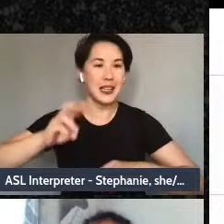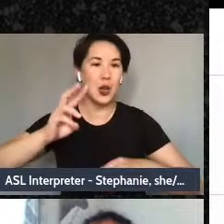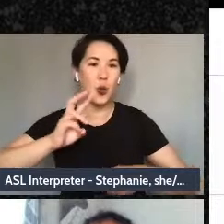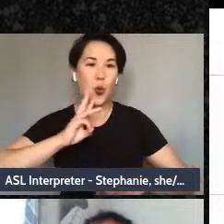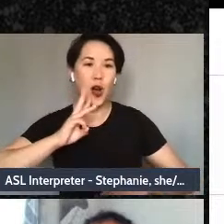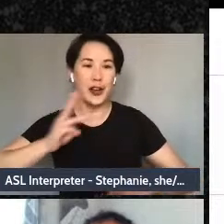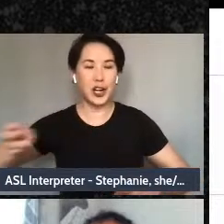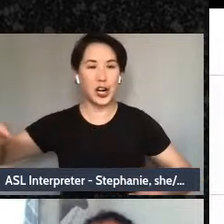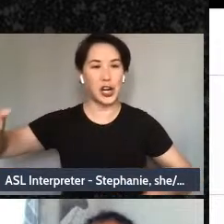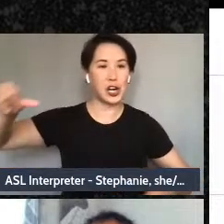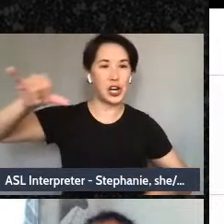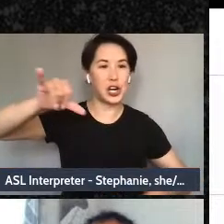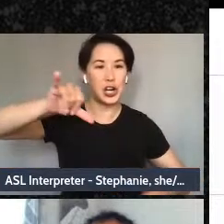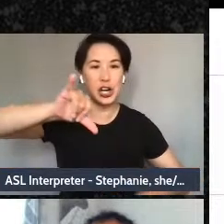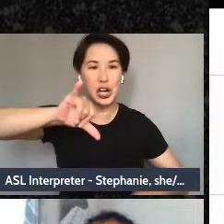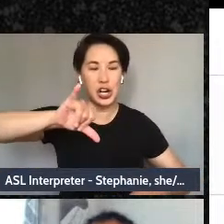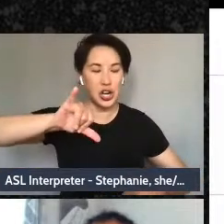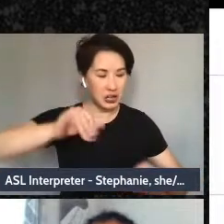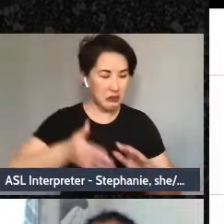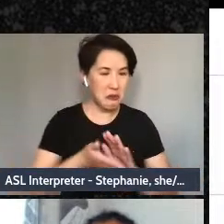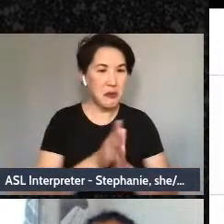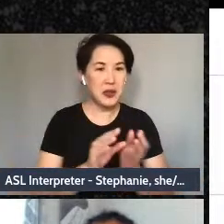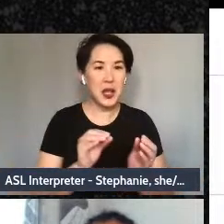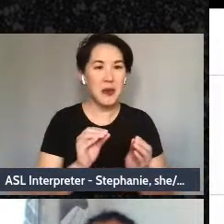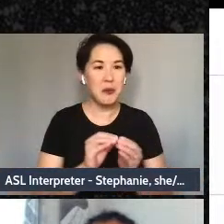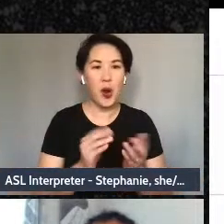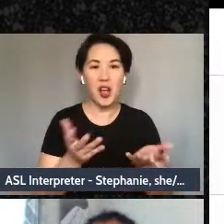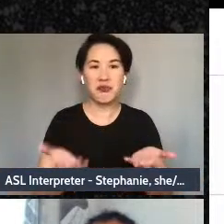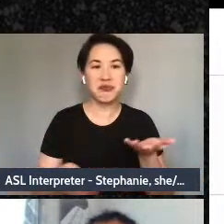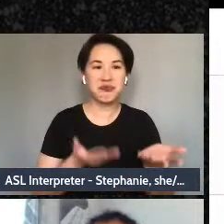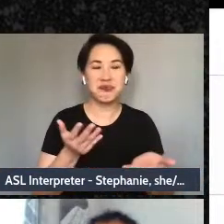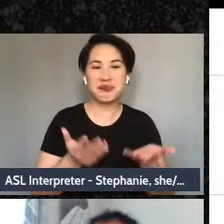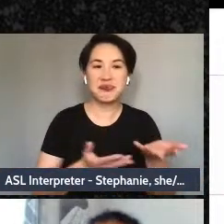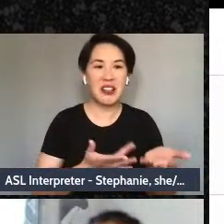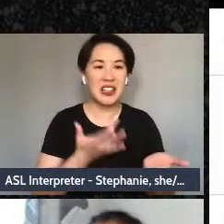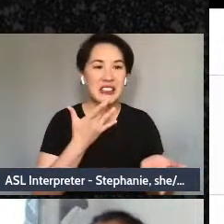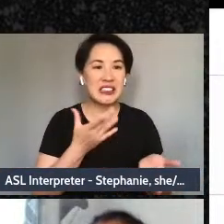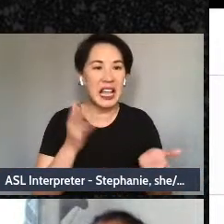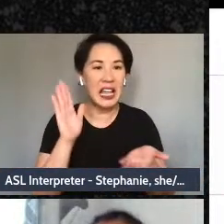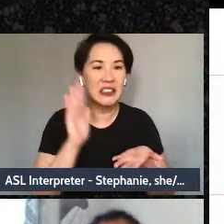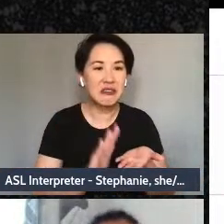it takes away from who we are. But when we actually let that come to a simmer,